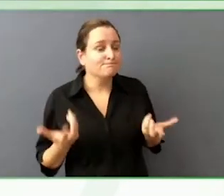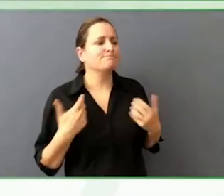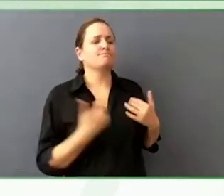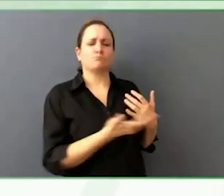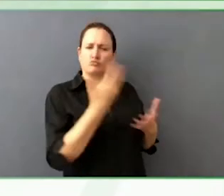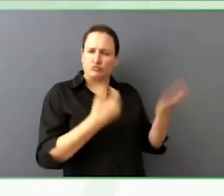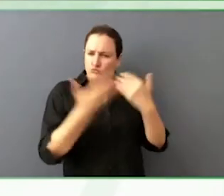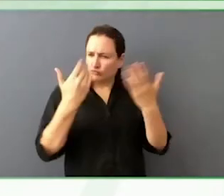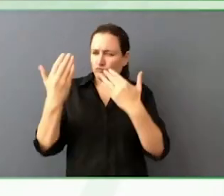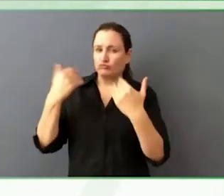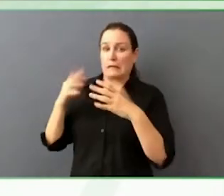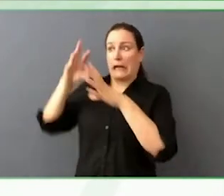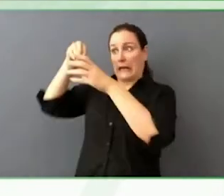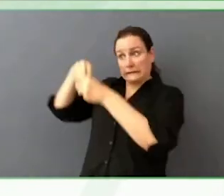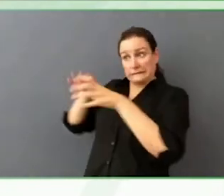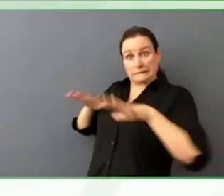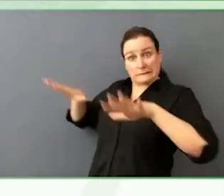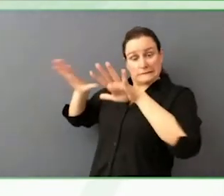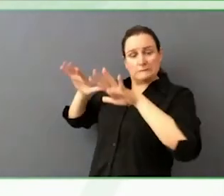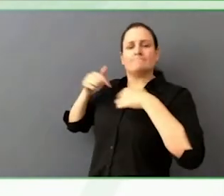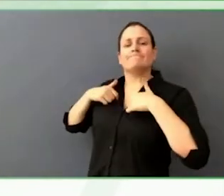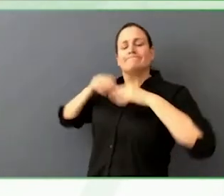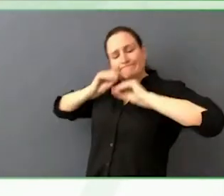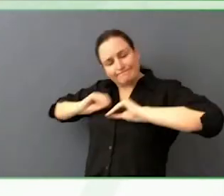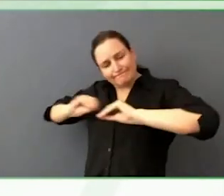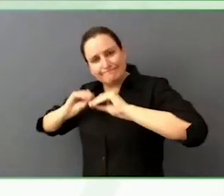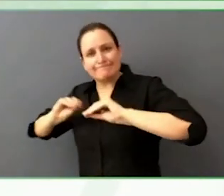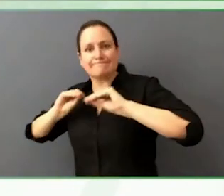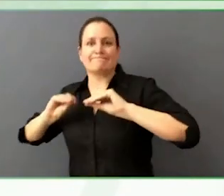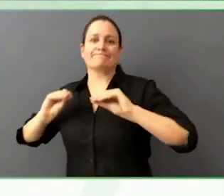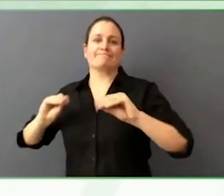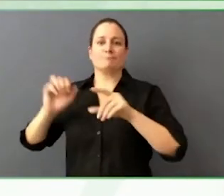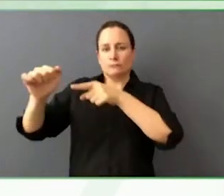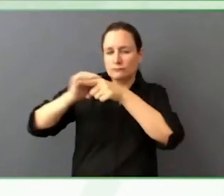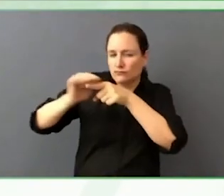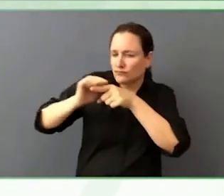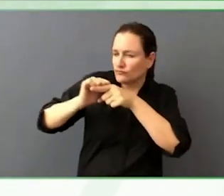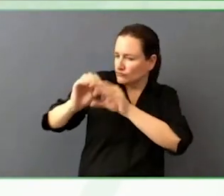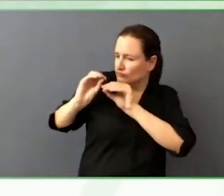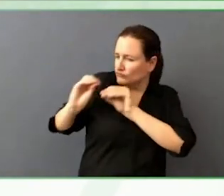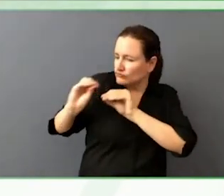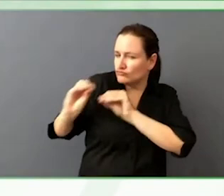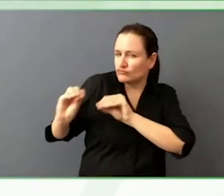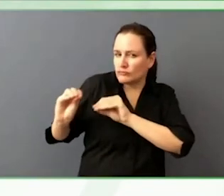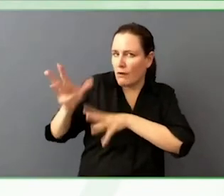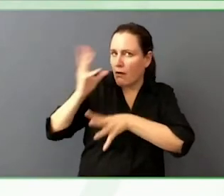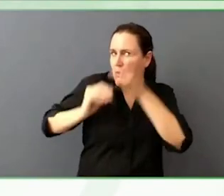institutional knowledge, documentation, over time. Things we are working on.